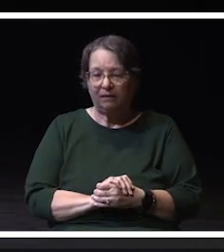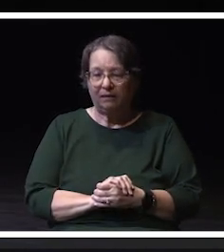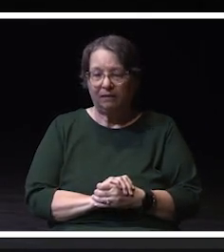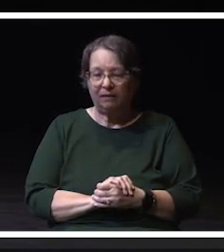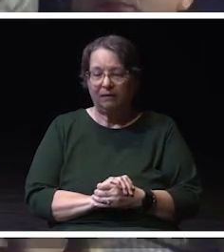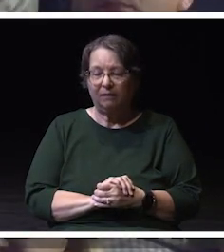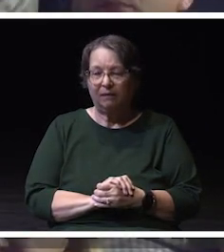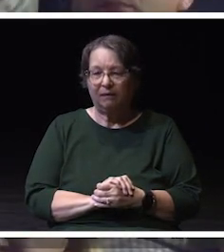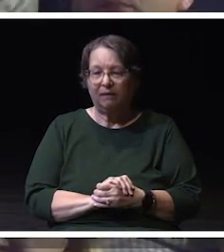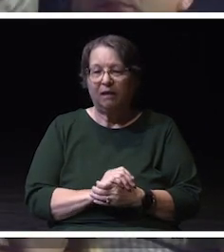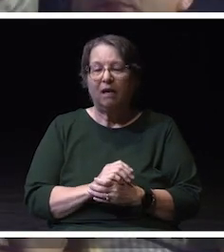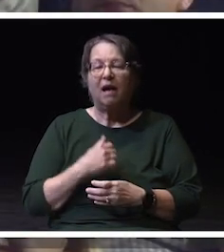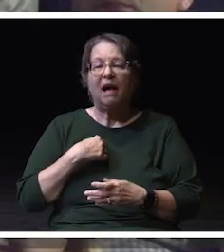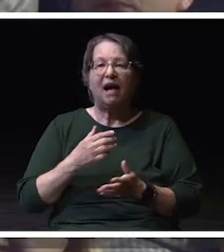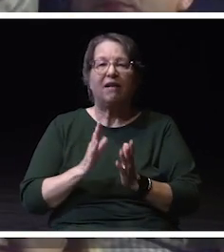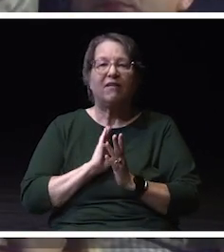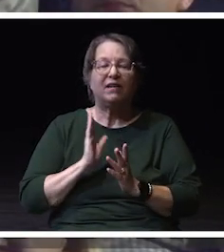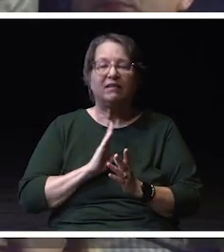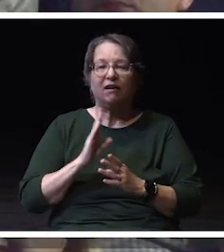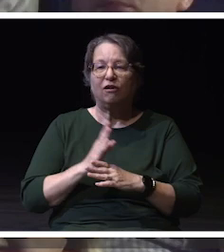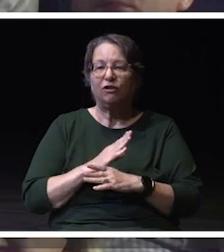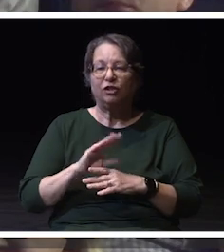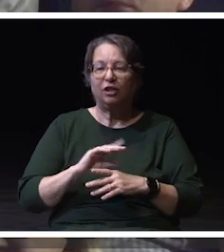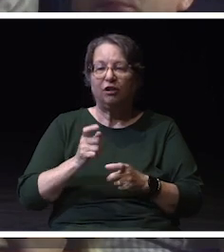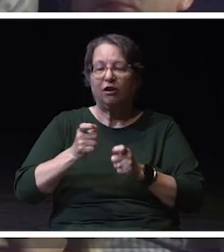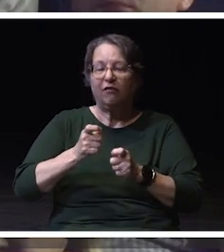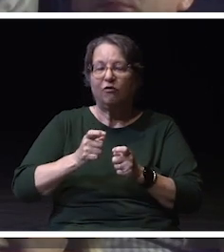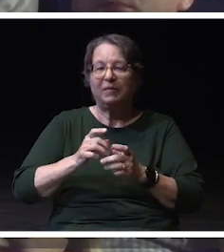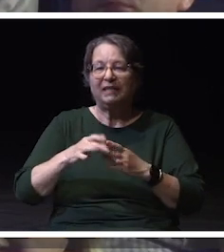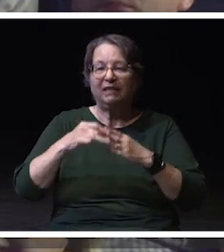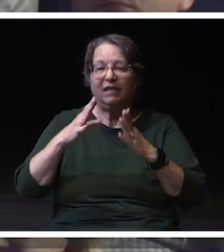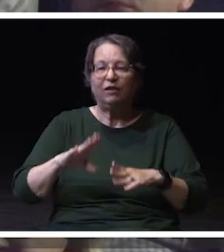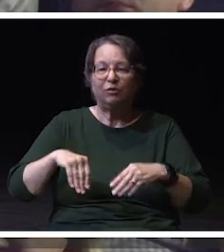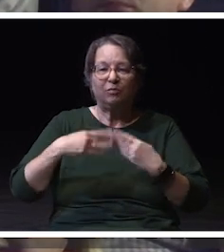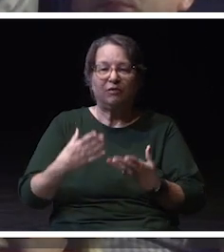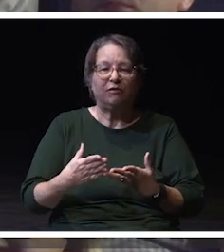governance leaders to provide compensation priorities.